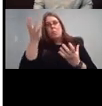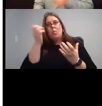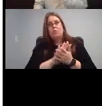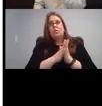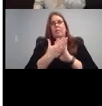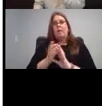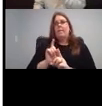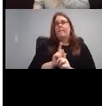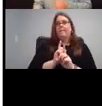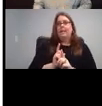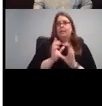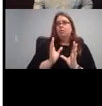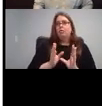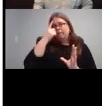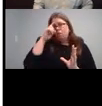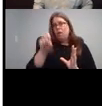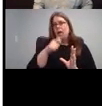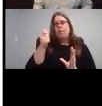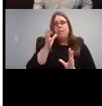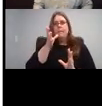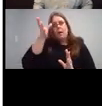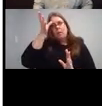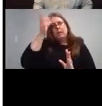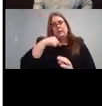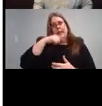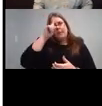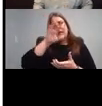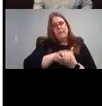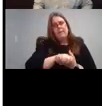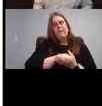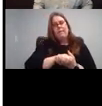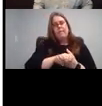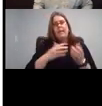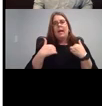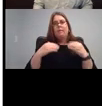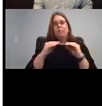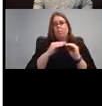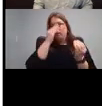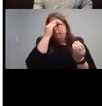I believe more there's more information about it.